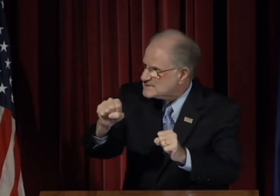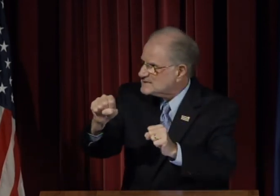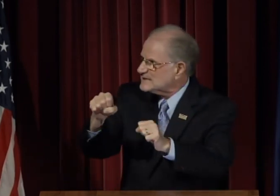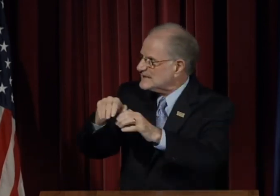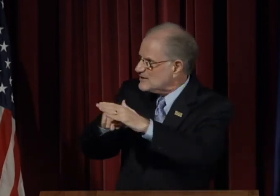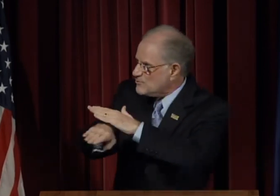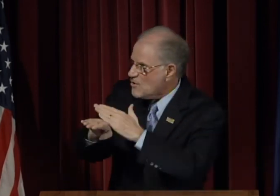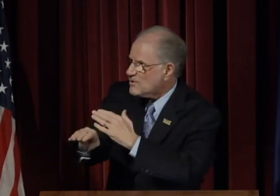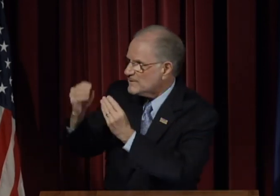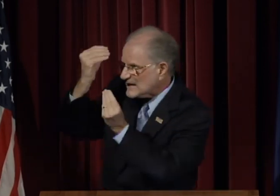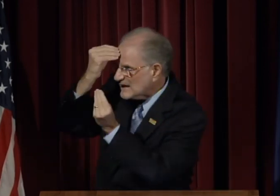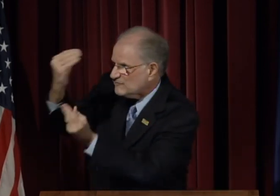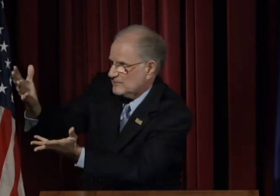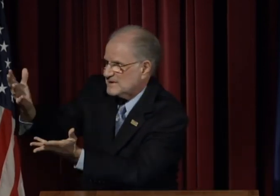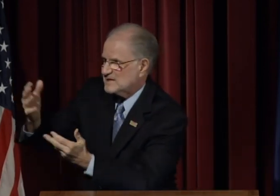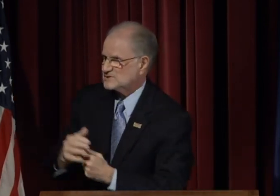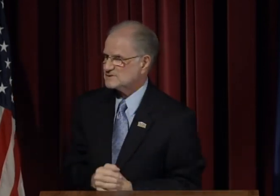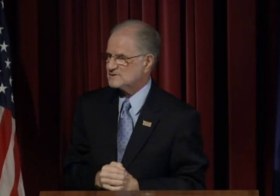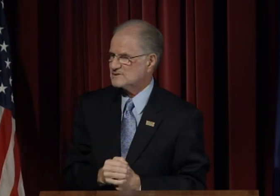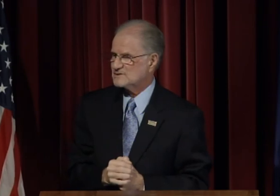Yes, enrollment matters.